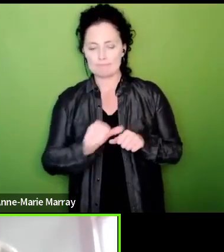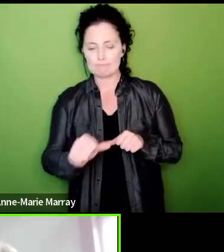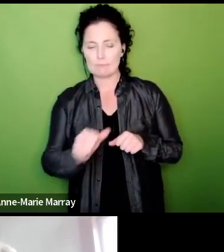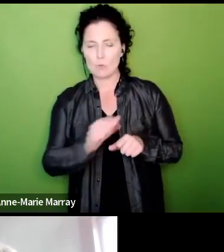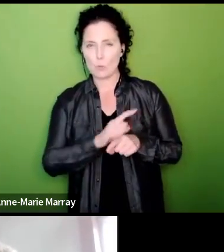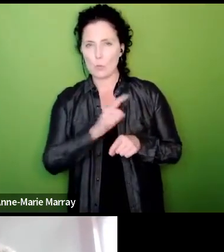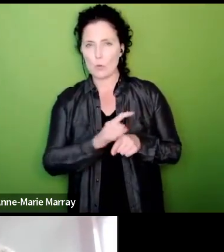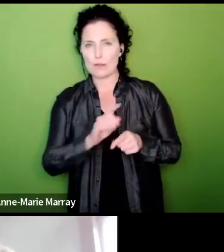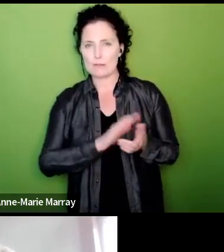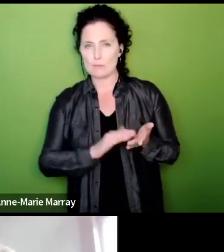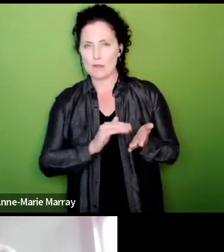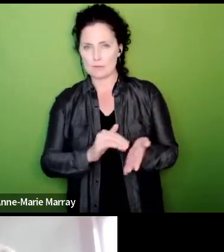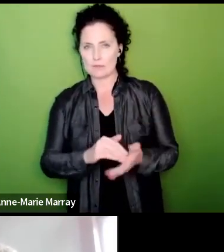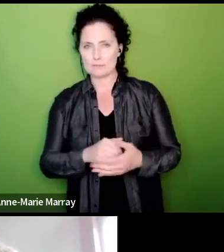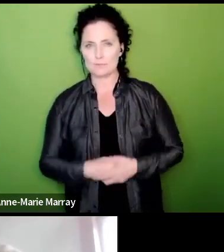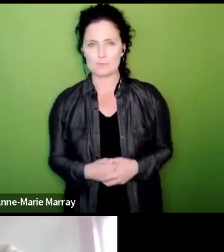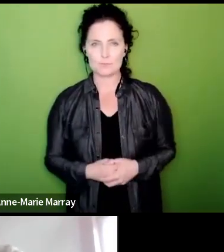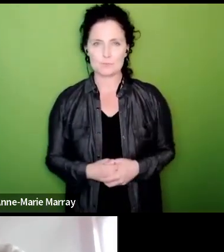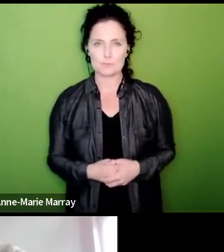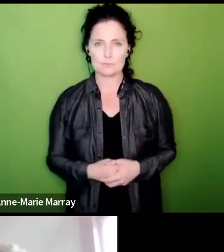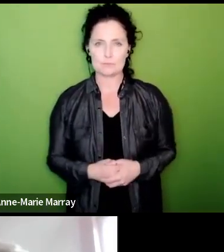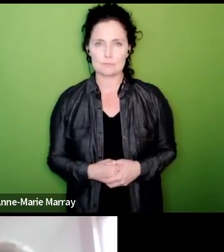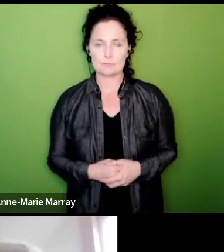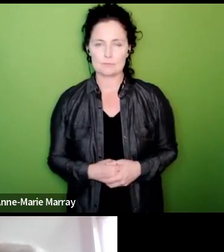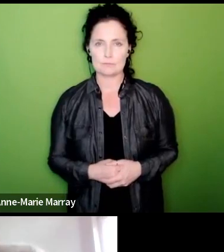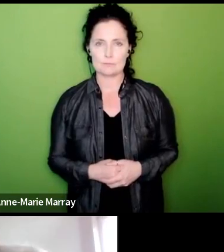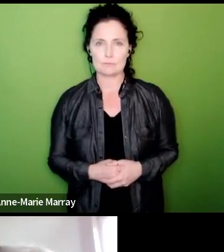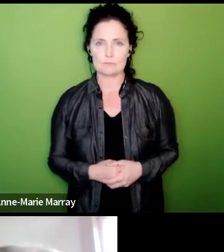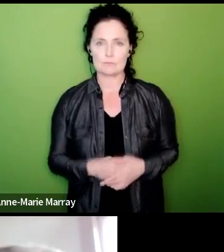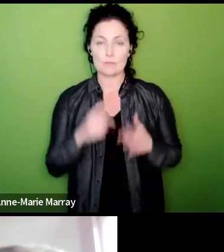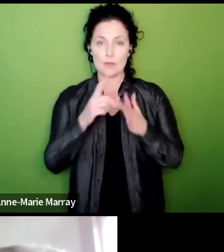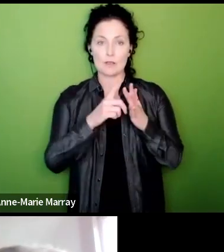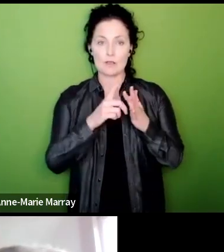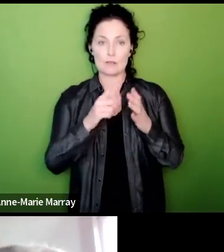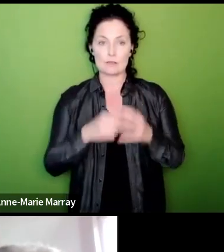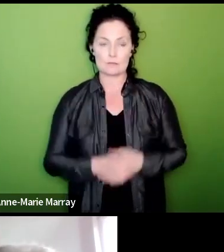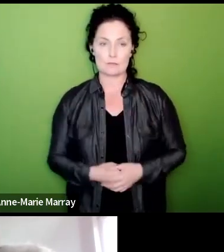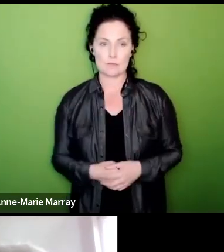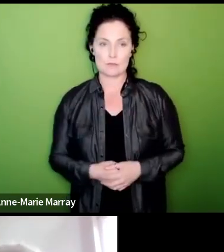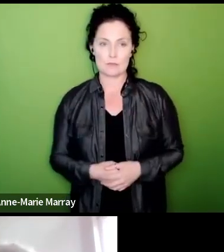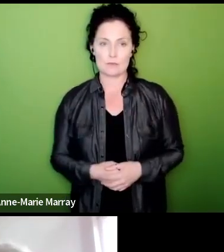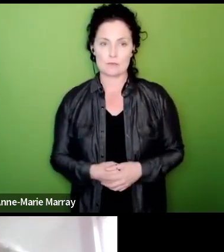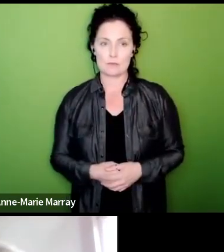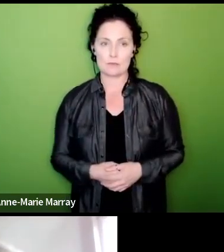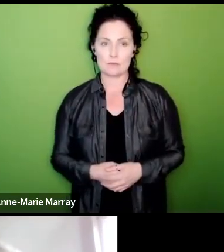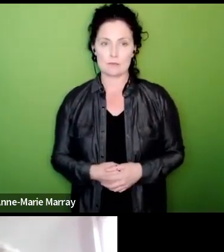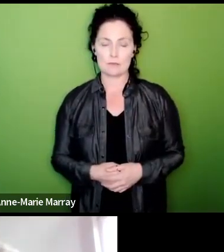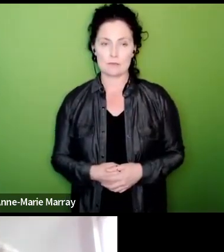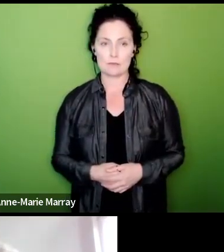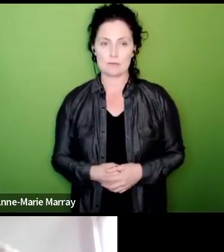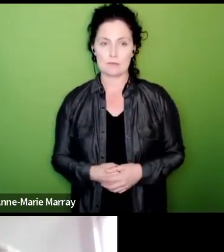okay that's really helpful thank you uh John Livingston just actually just a message about